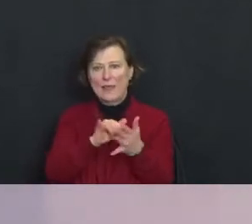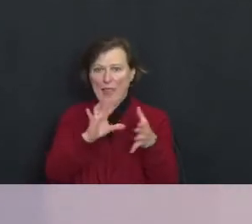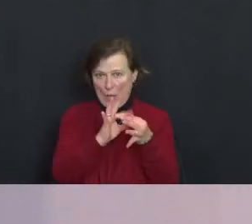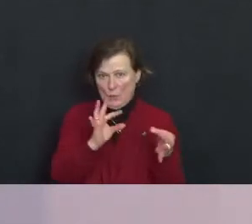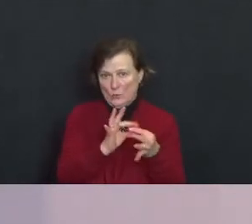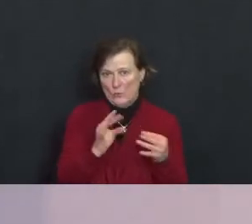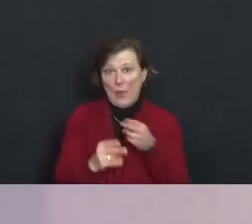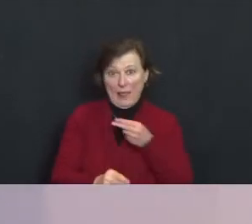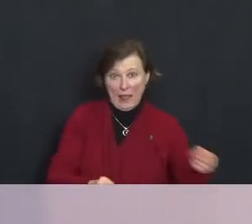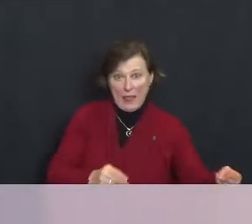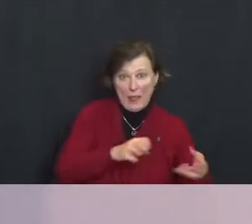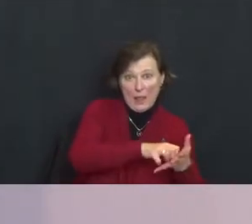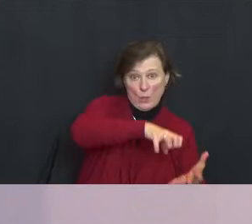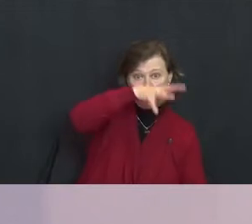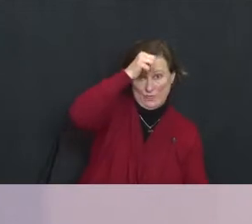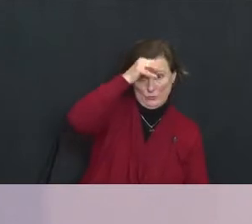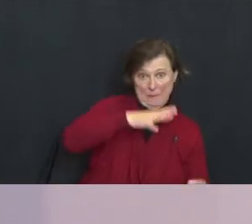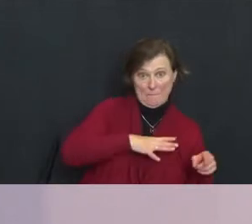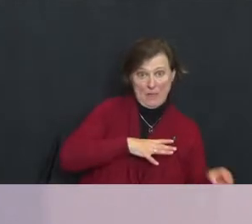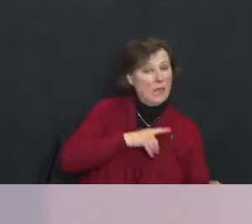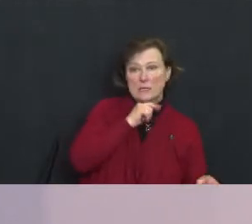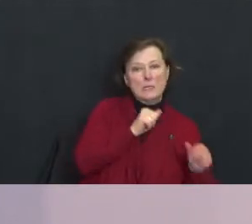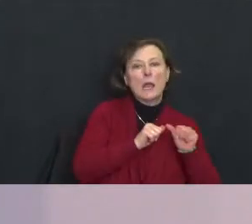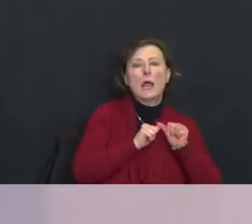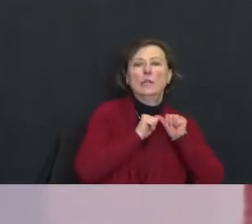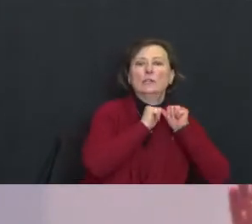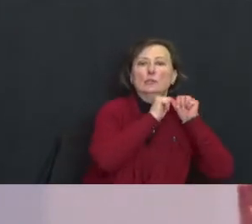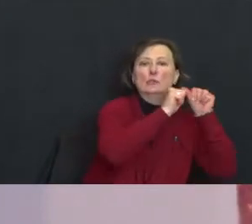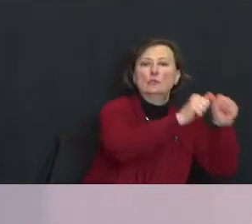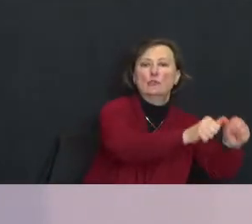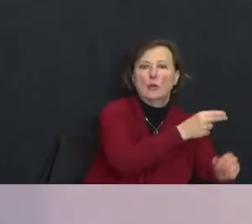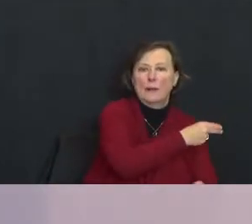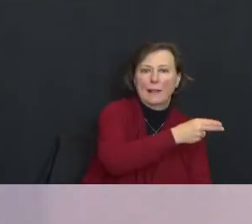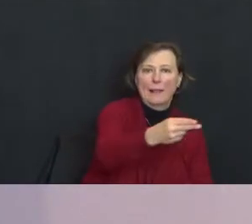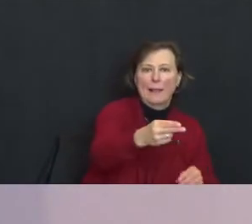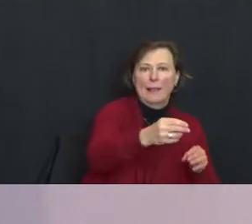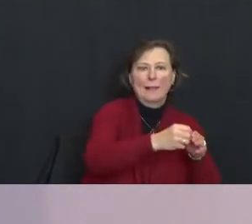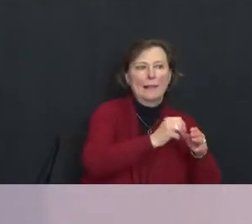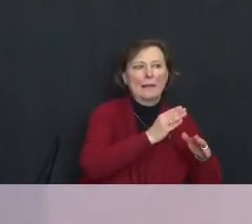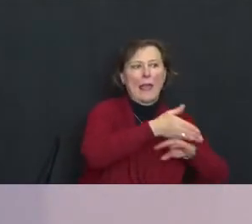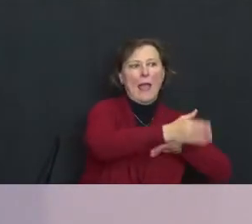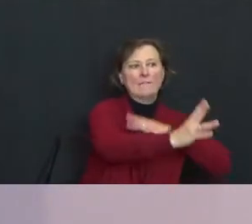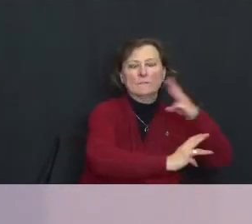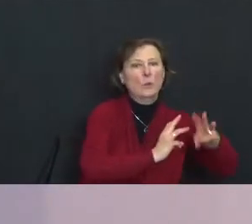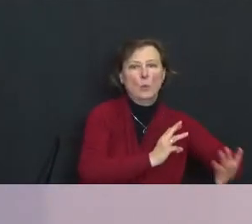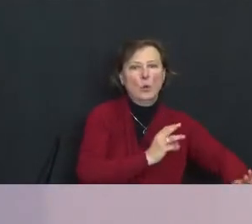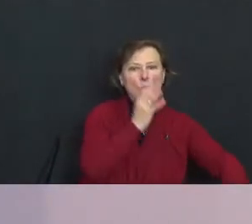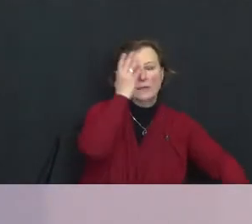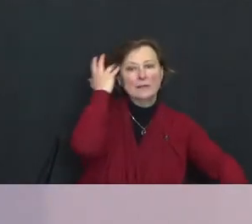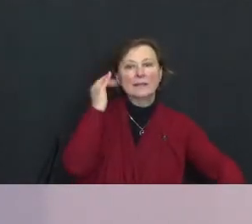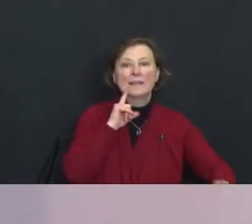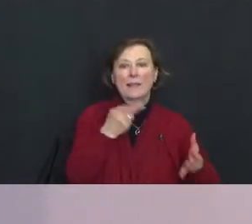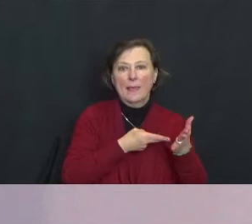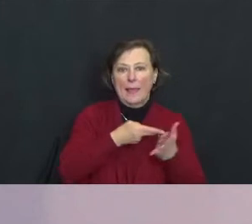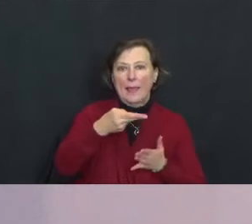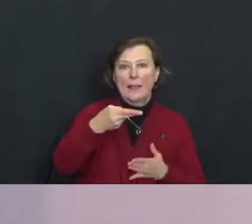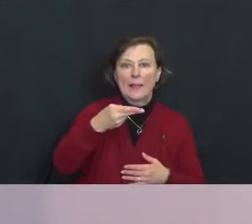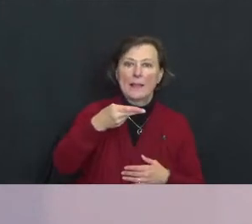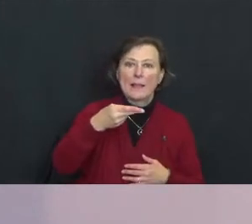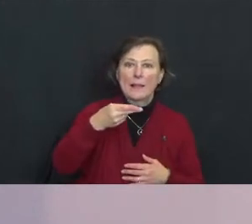man ends up in is it's not the eternal hell in the after world, it is the hell of conscience